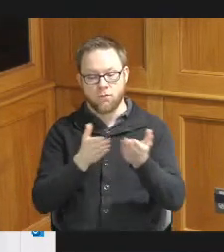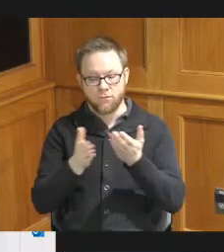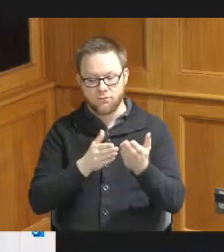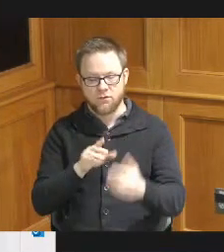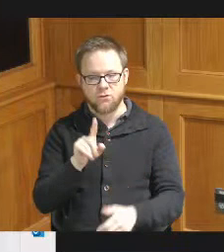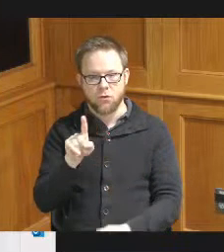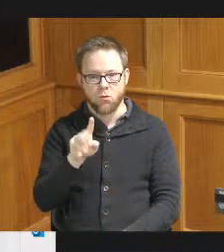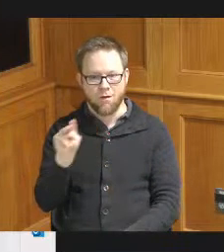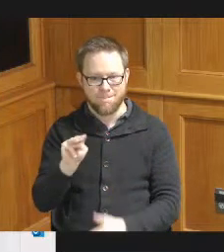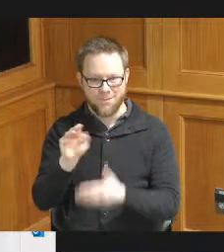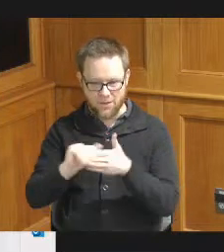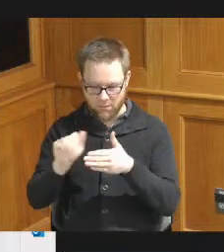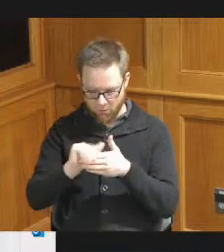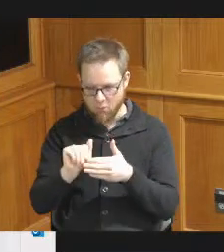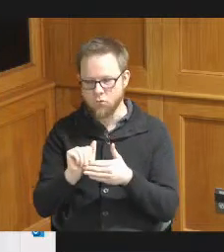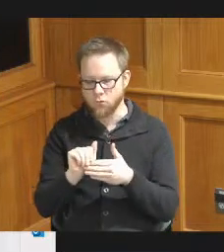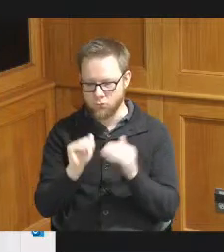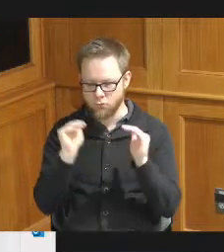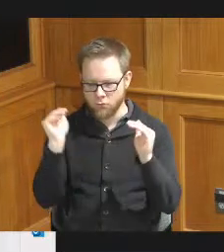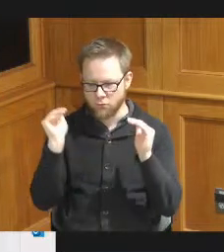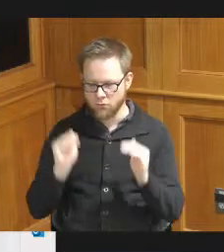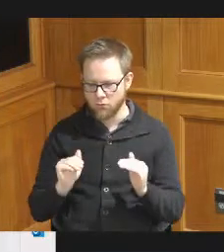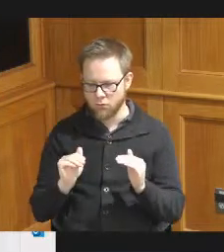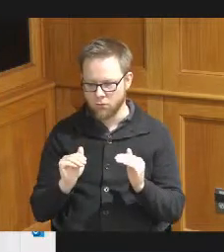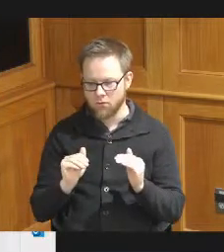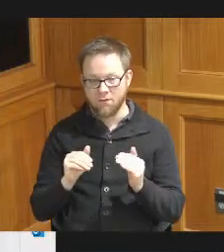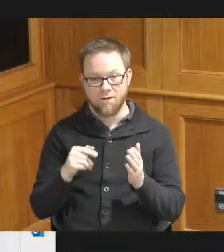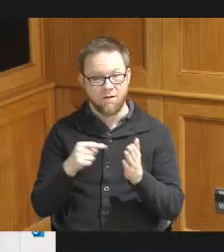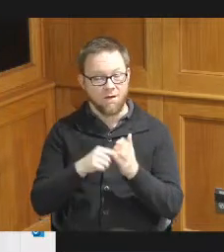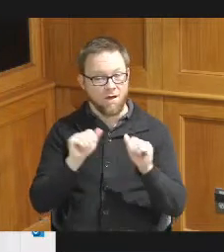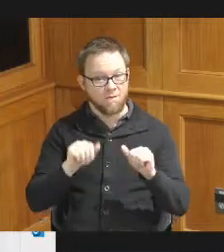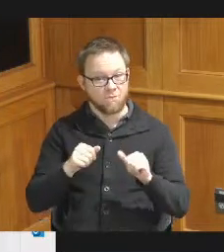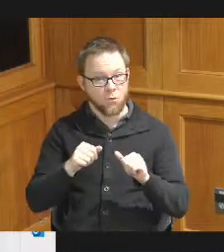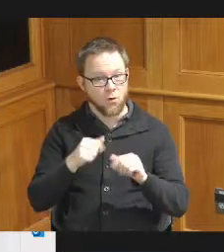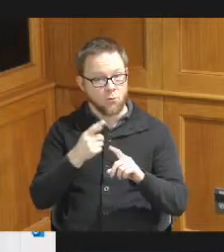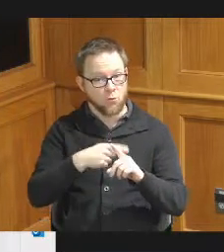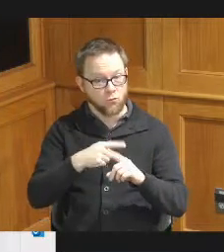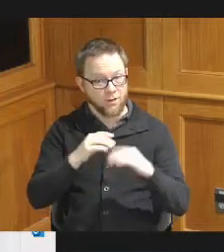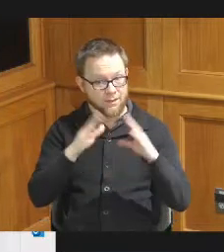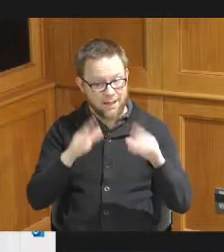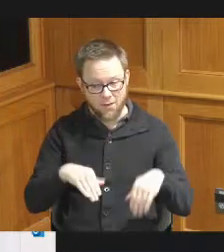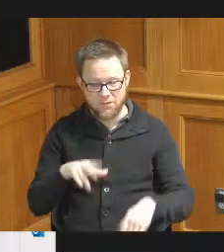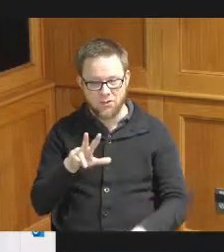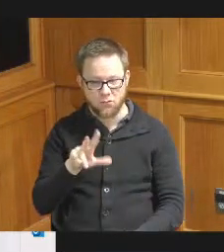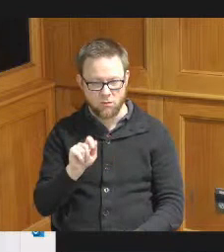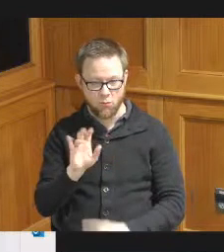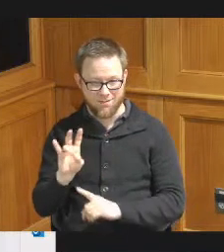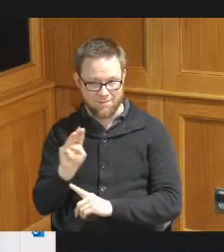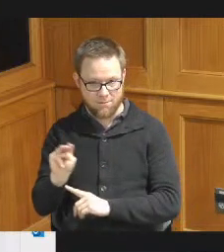million dollars for the development of affordable rental housing housing 3.7 million dollars